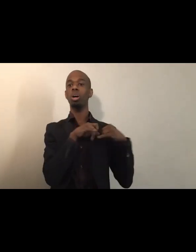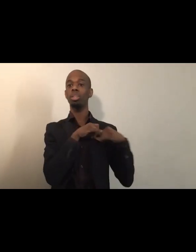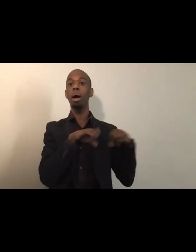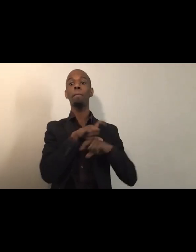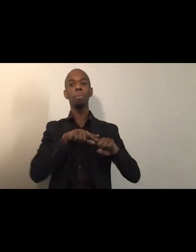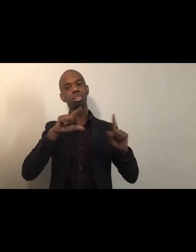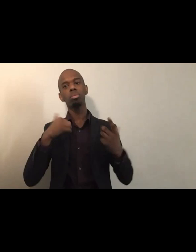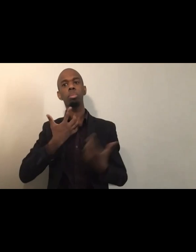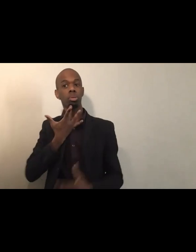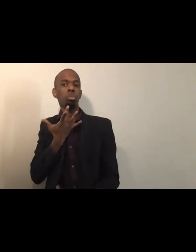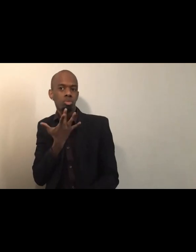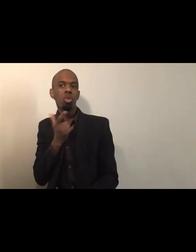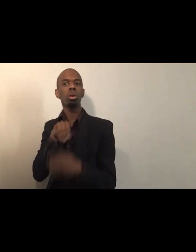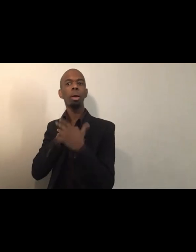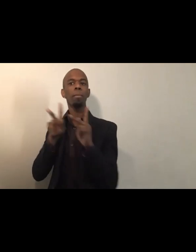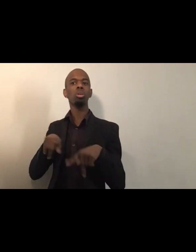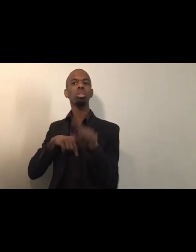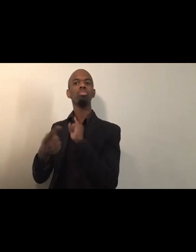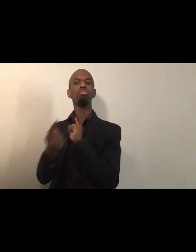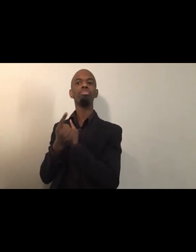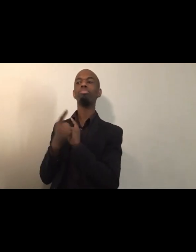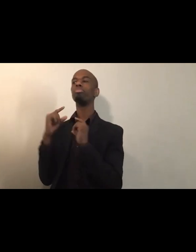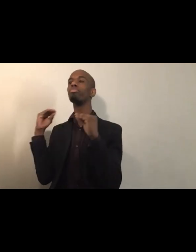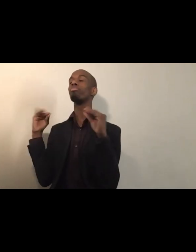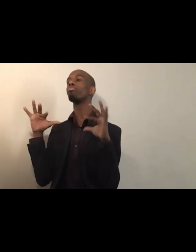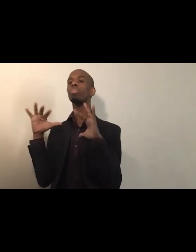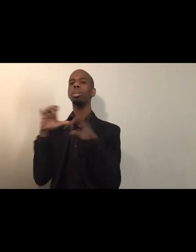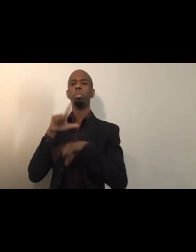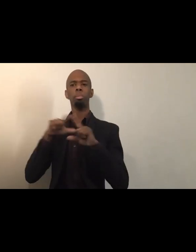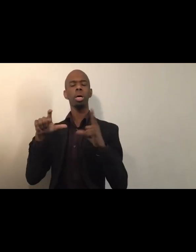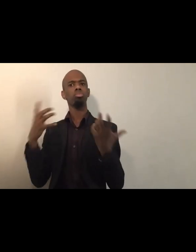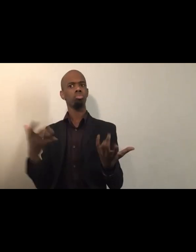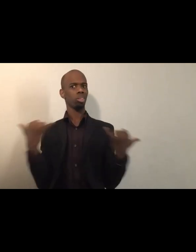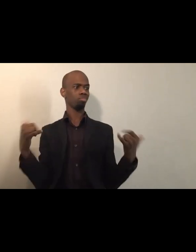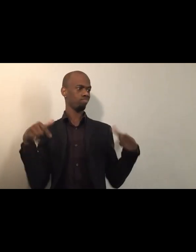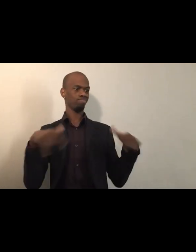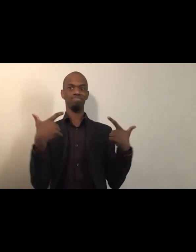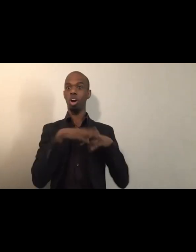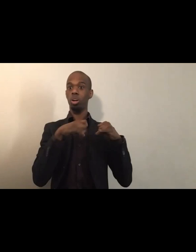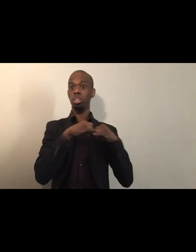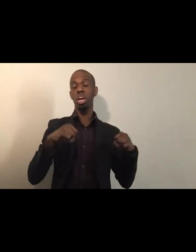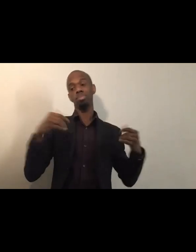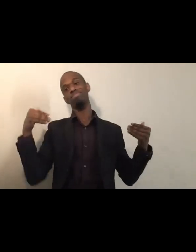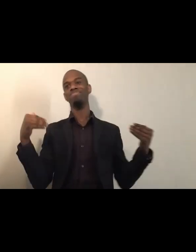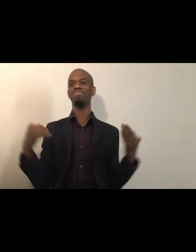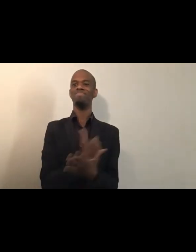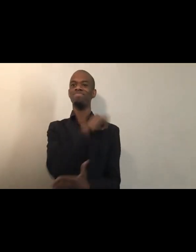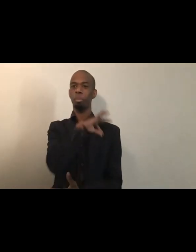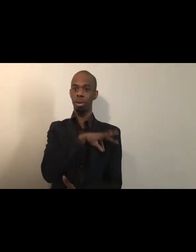we might as well make this a truly open class. And so we had a class called Black Power,